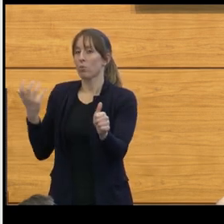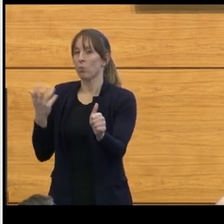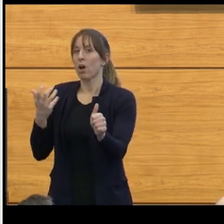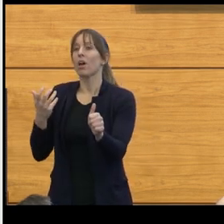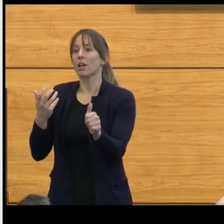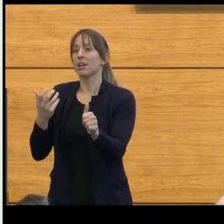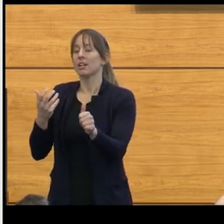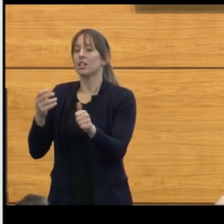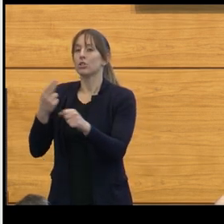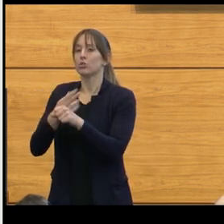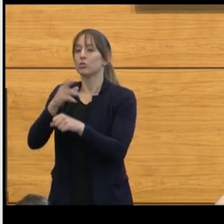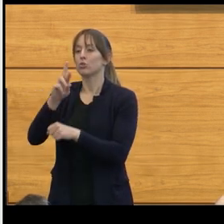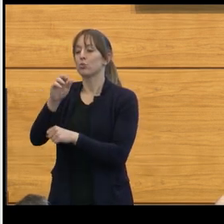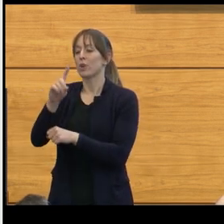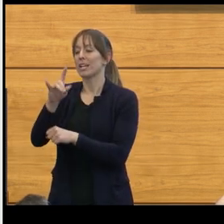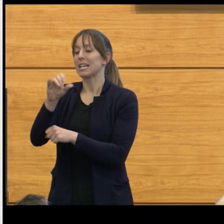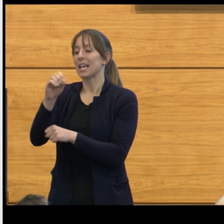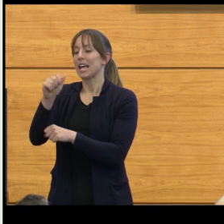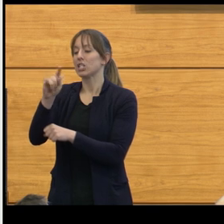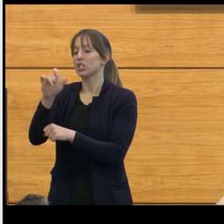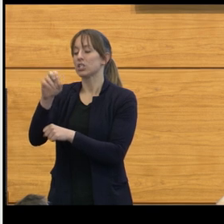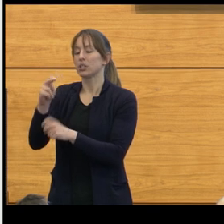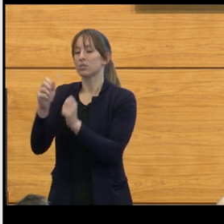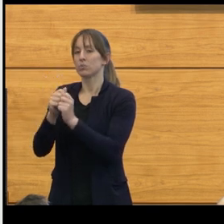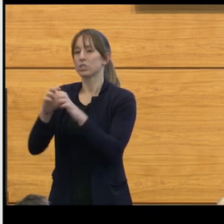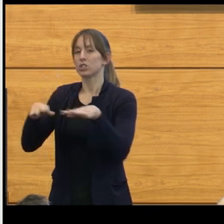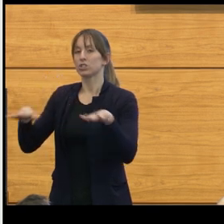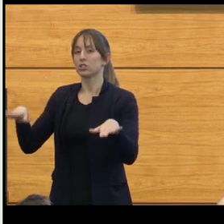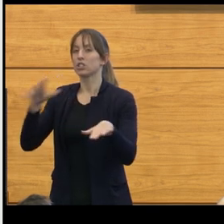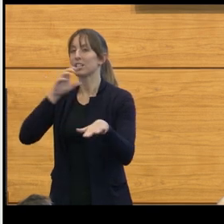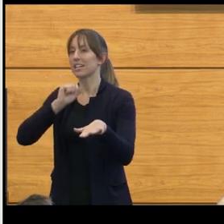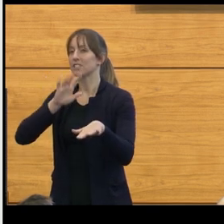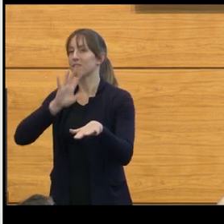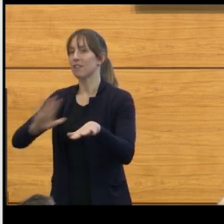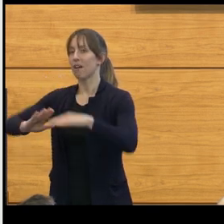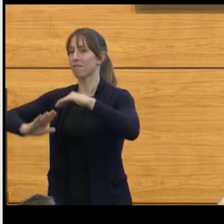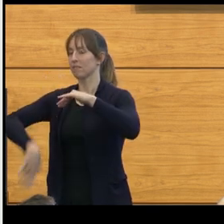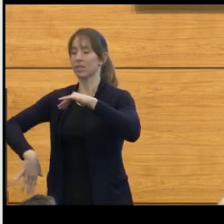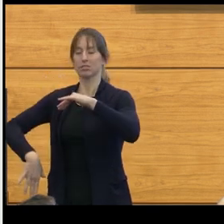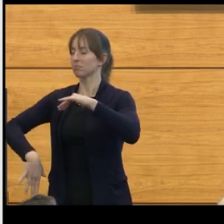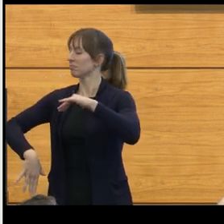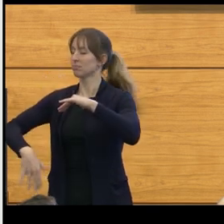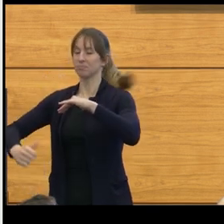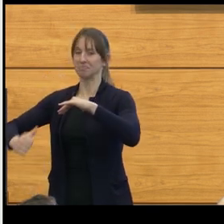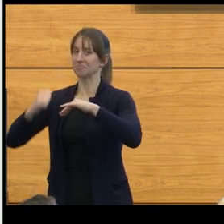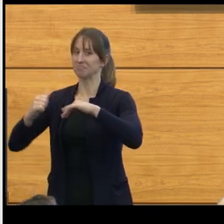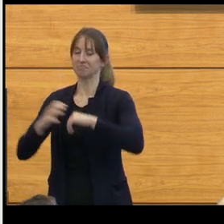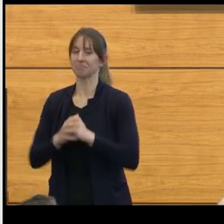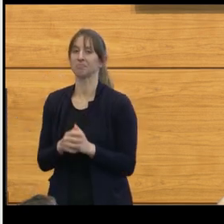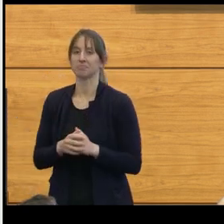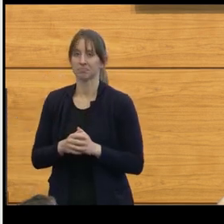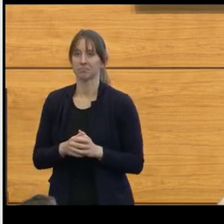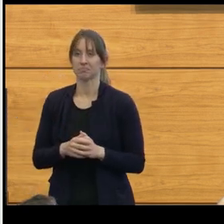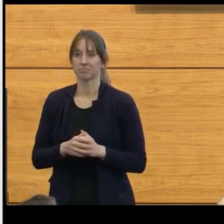We're now choosing different chemotherapy protocols for that. Probably the best part of what I do